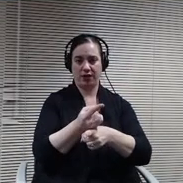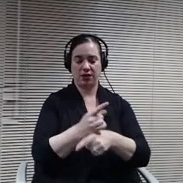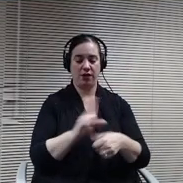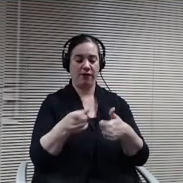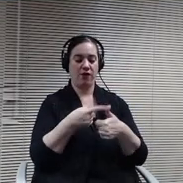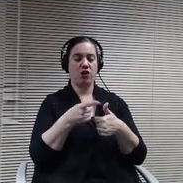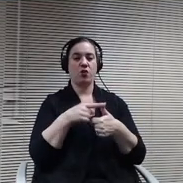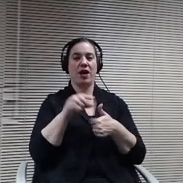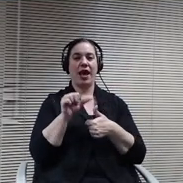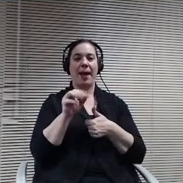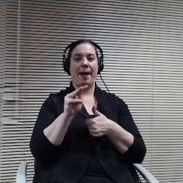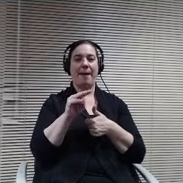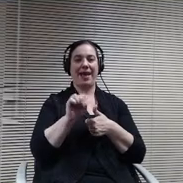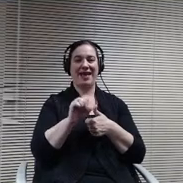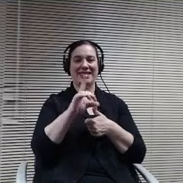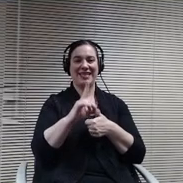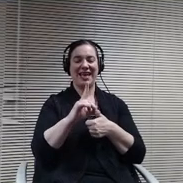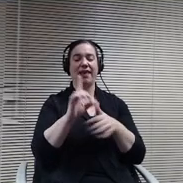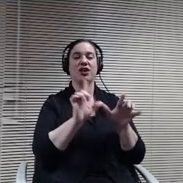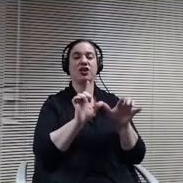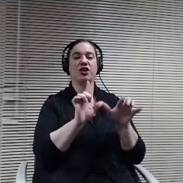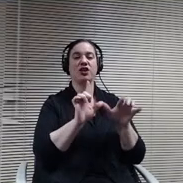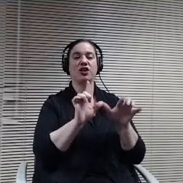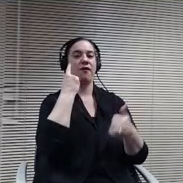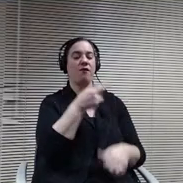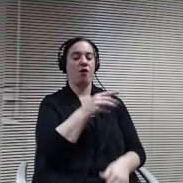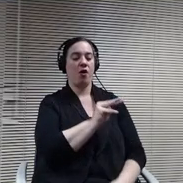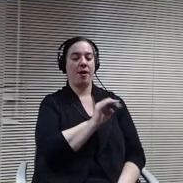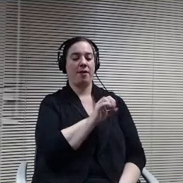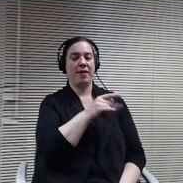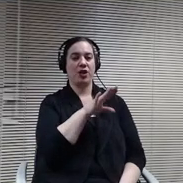school districts and that is Katie Becker and Lisa Wagner.